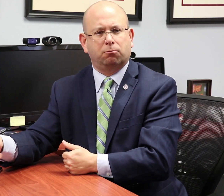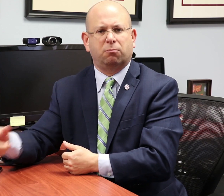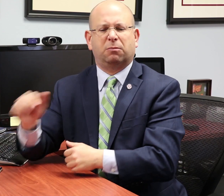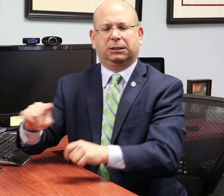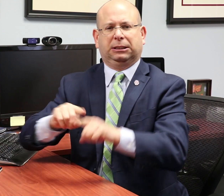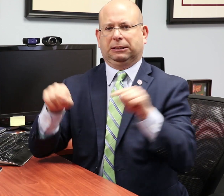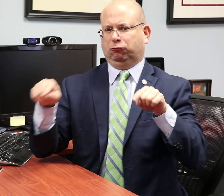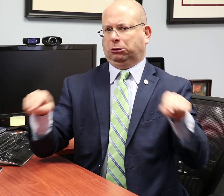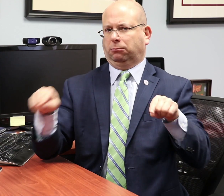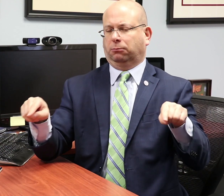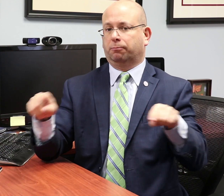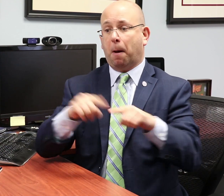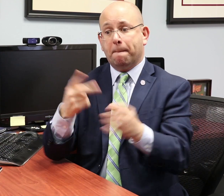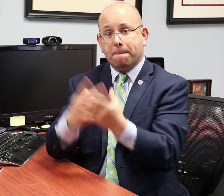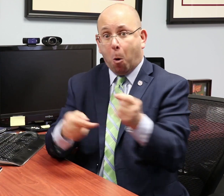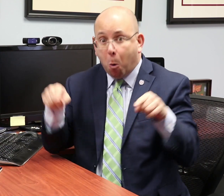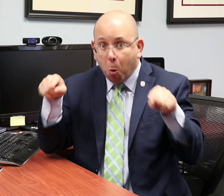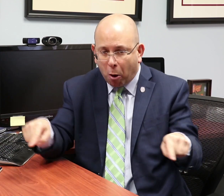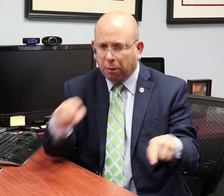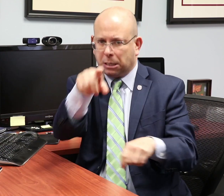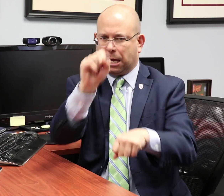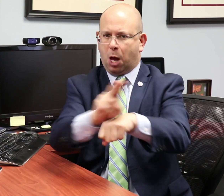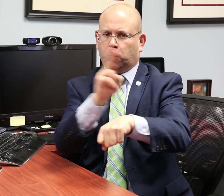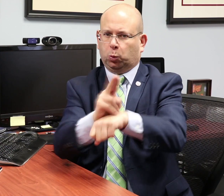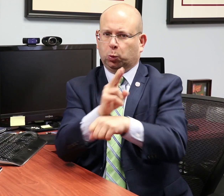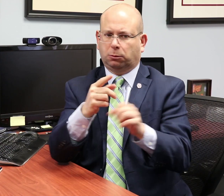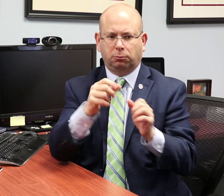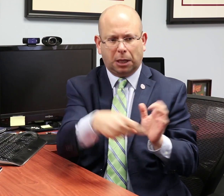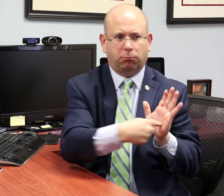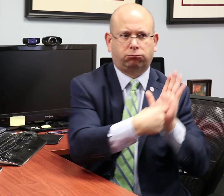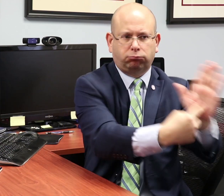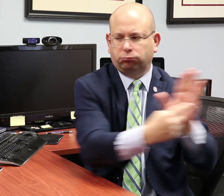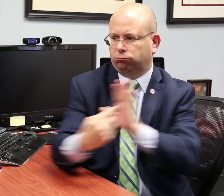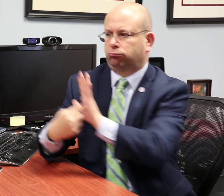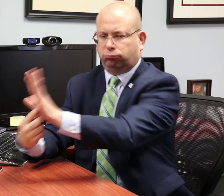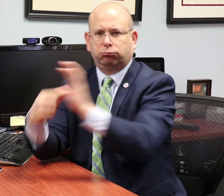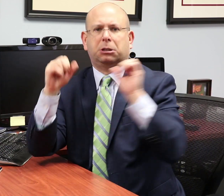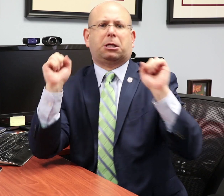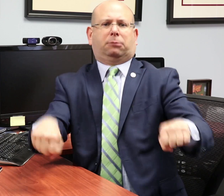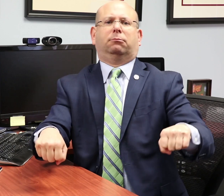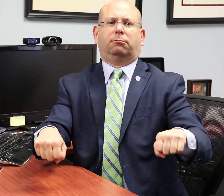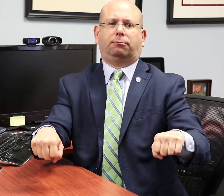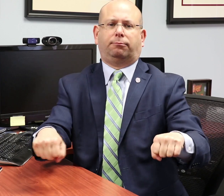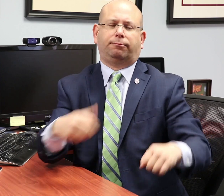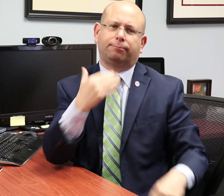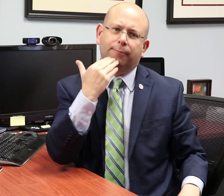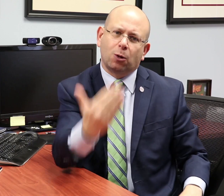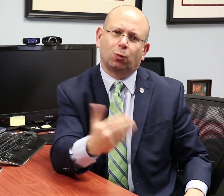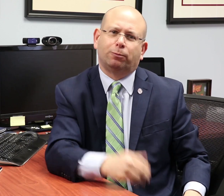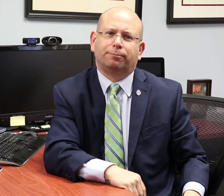So, that's the difference between advocacy letters and position statements. You can use both as resources for advocacy. Thank you.